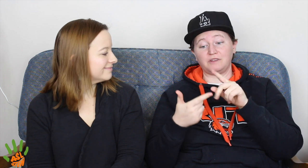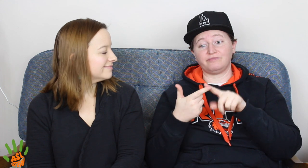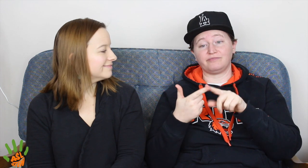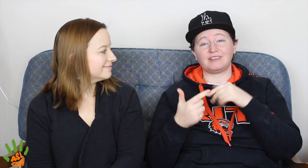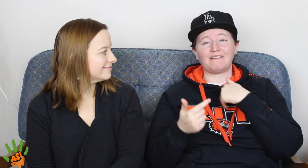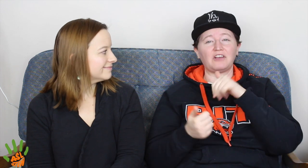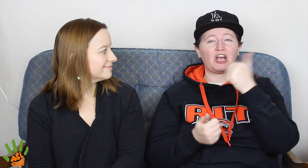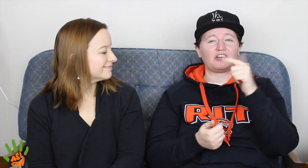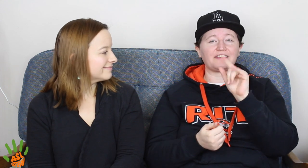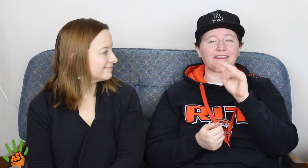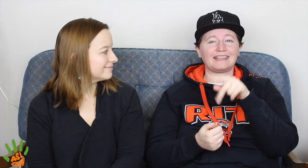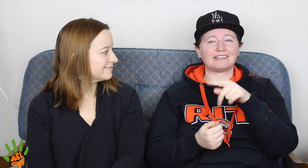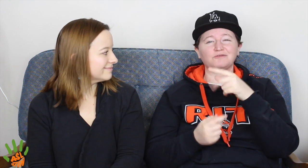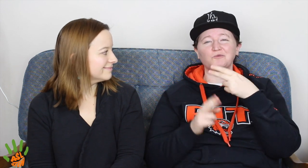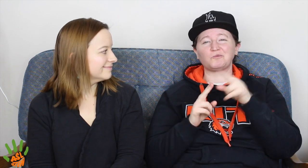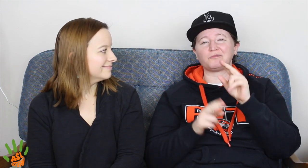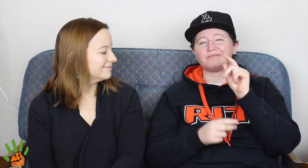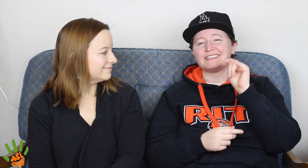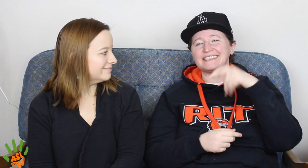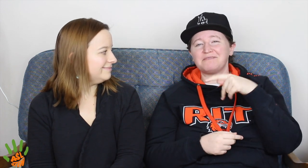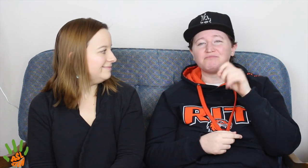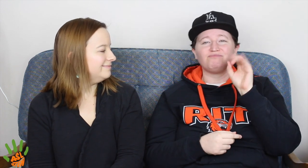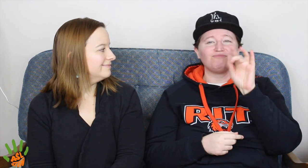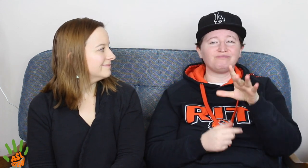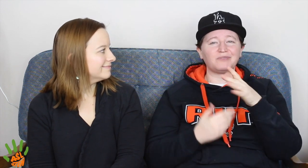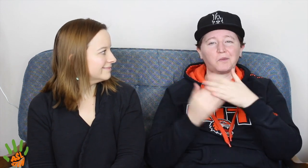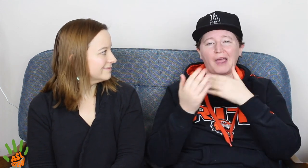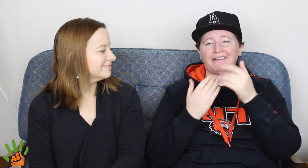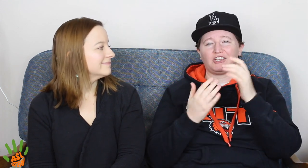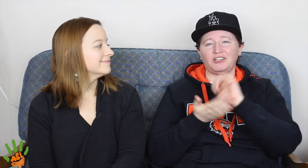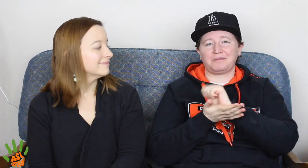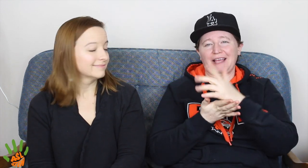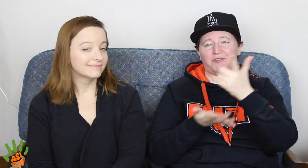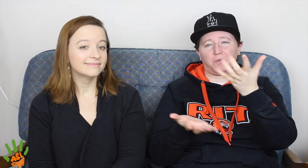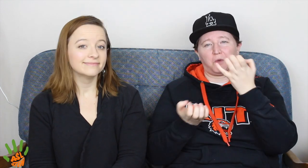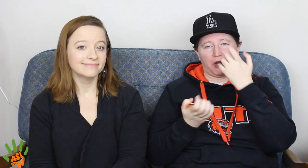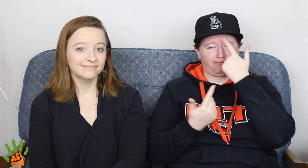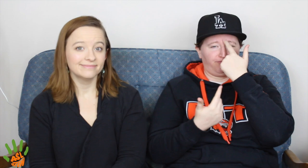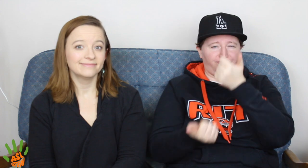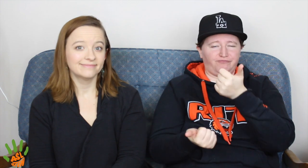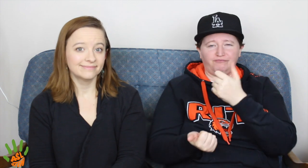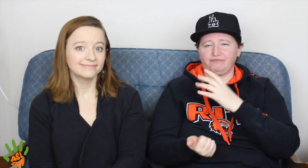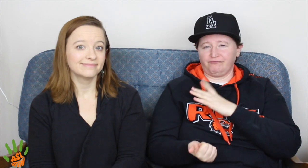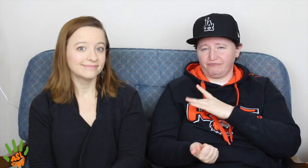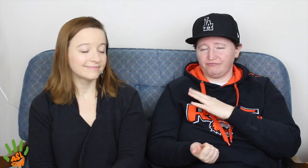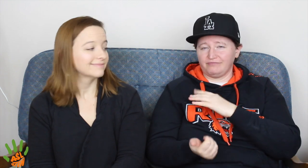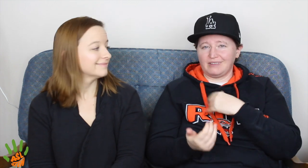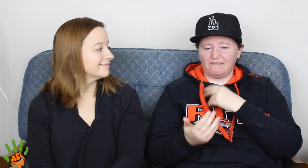Or we have a link that you can leave a small tip of whatever amount there.